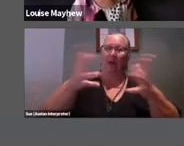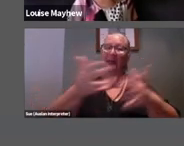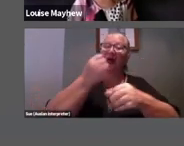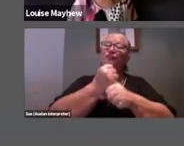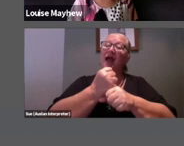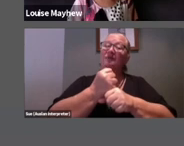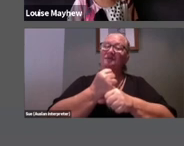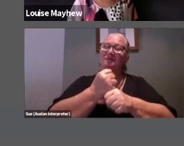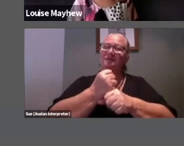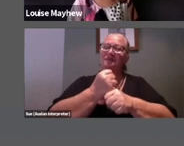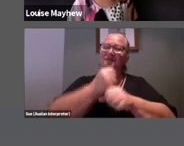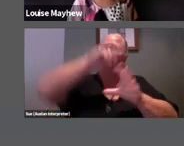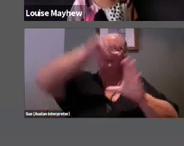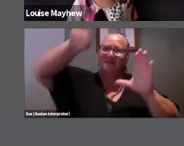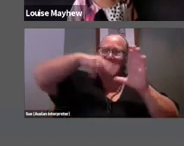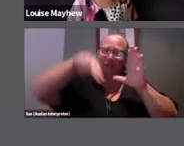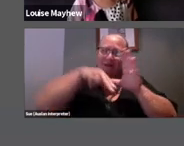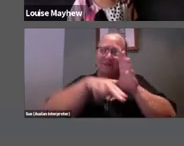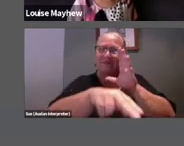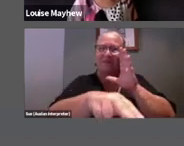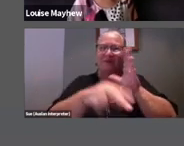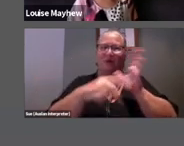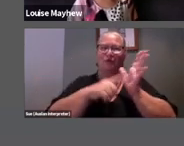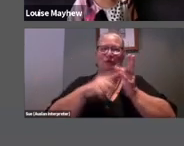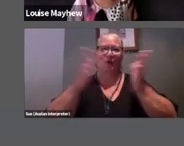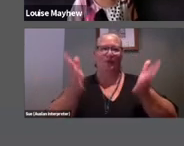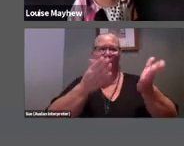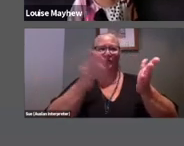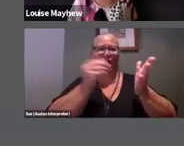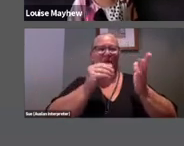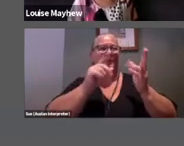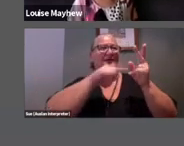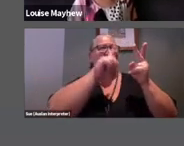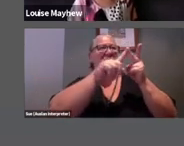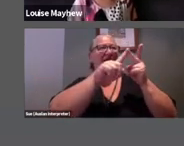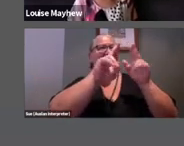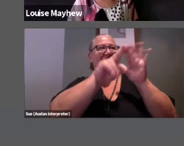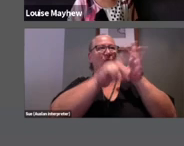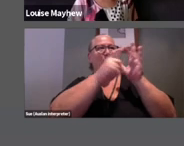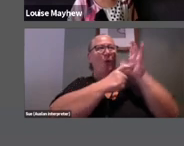slippery dip as a way of moving from the second floor back down to the ground,